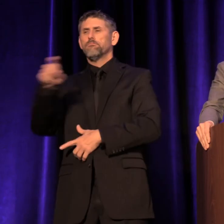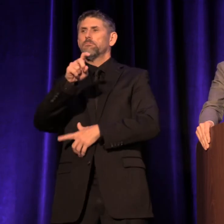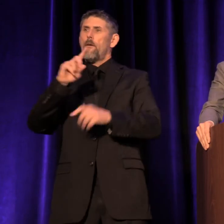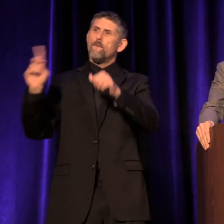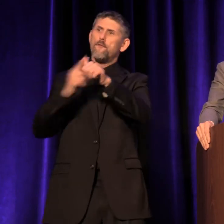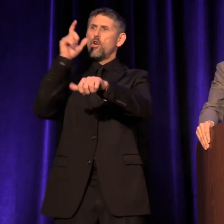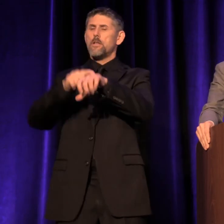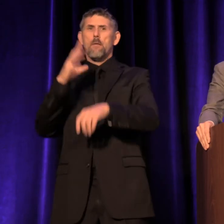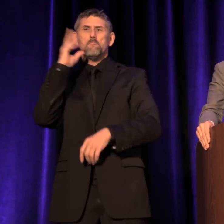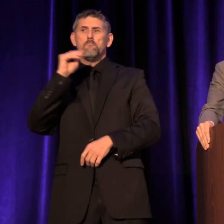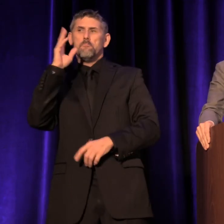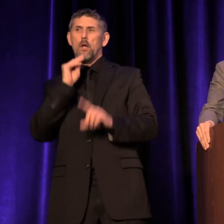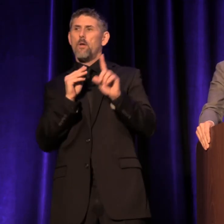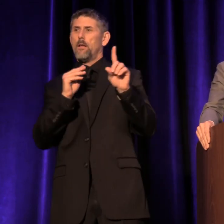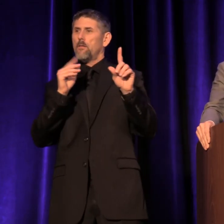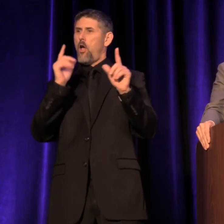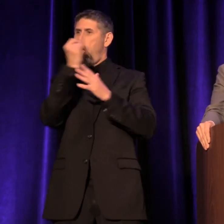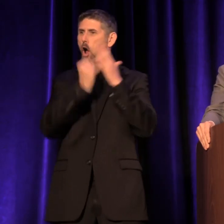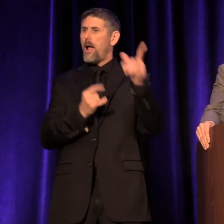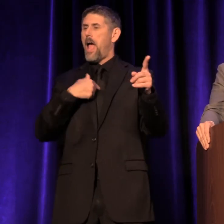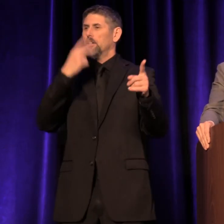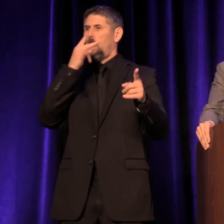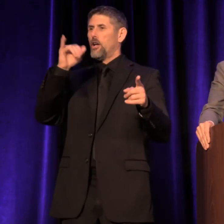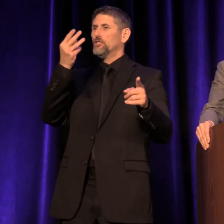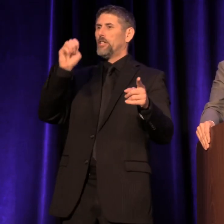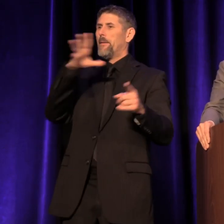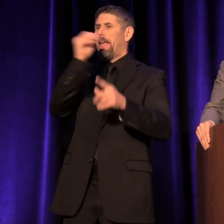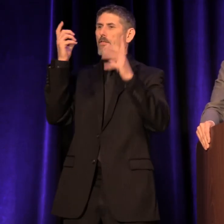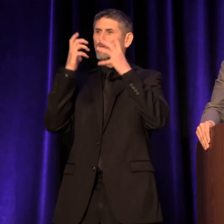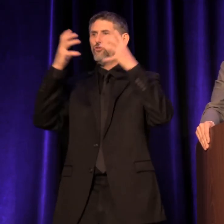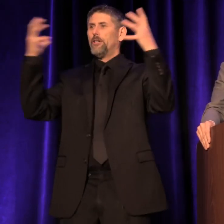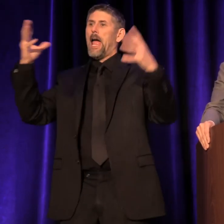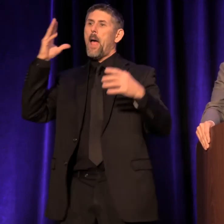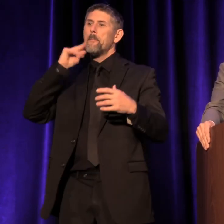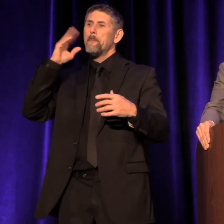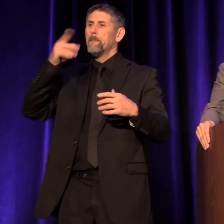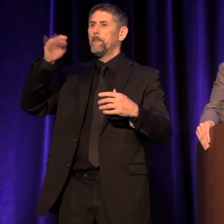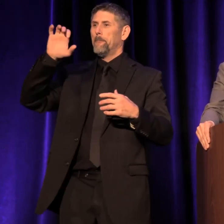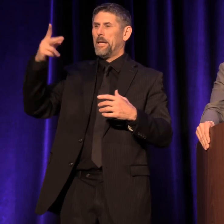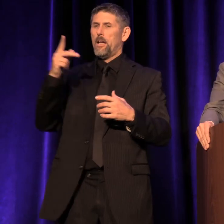The play I saw was James and the Giant Peach, which had a familiar, acid-trip quality to it,